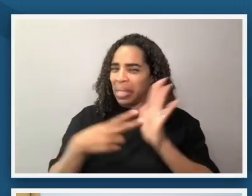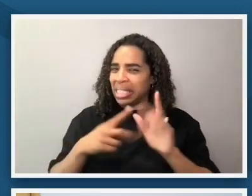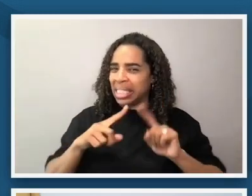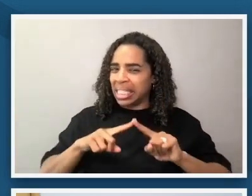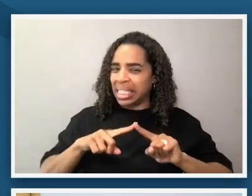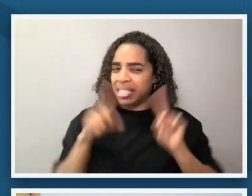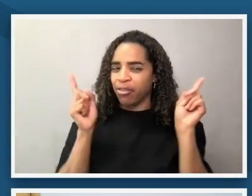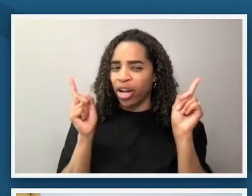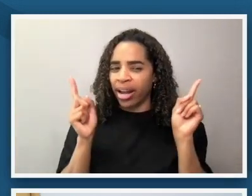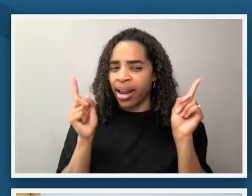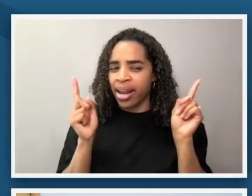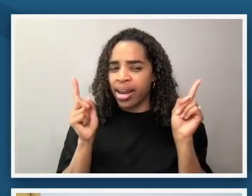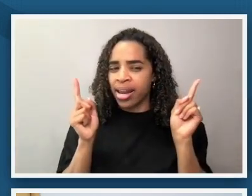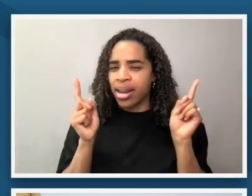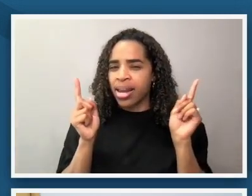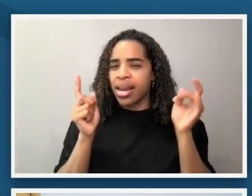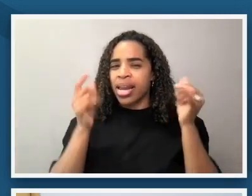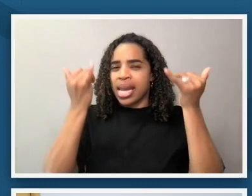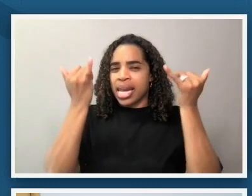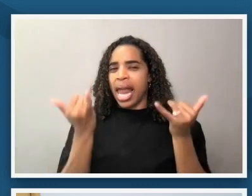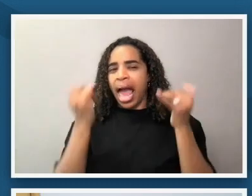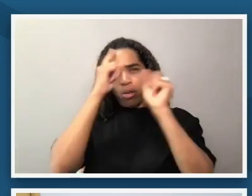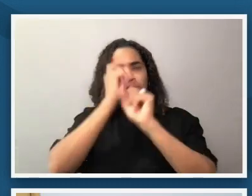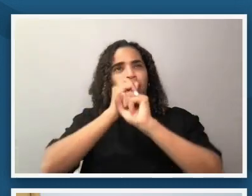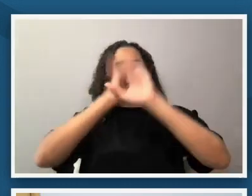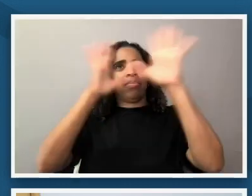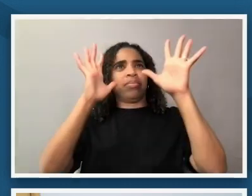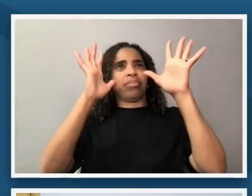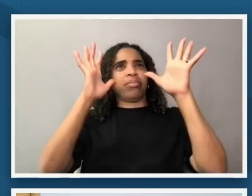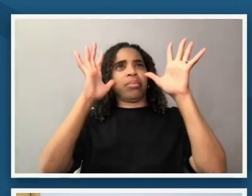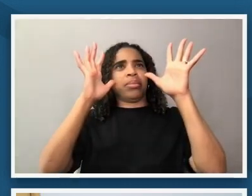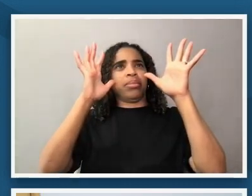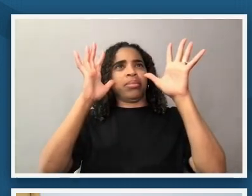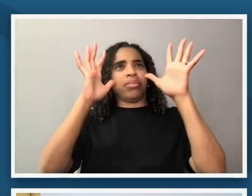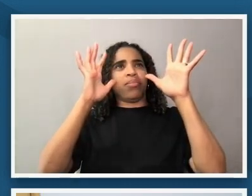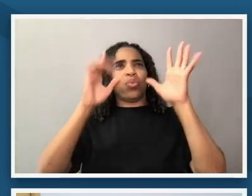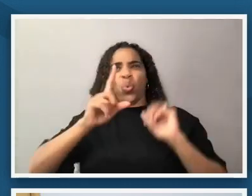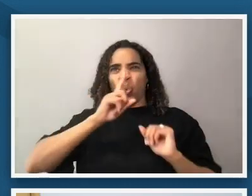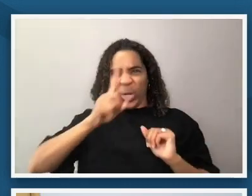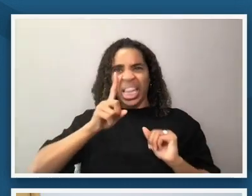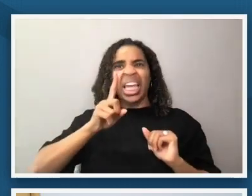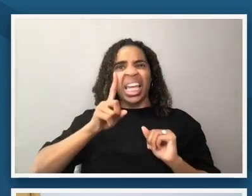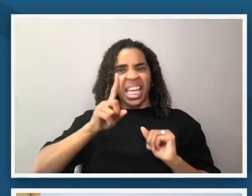nationally than i might have thought about the